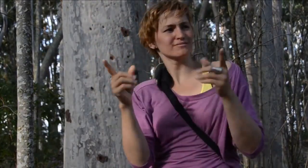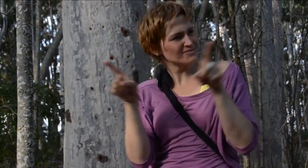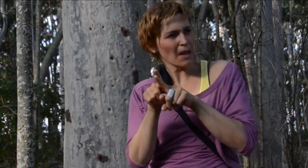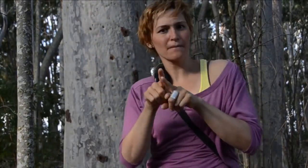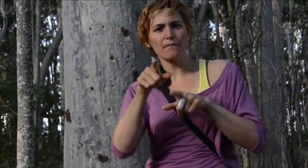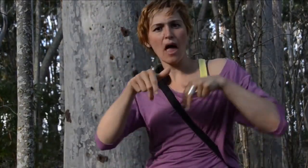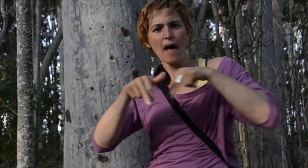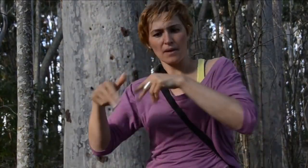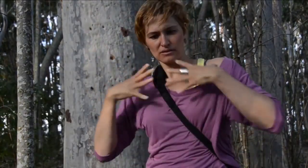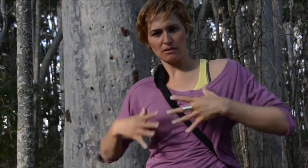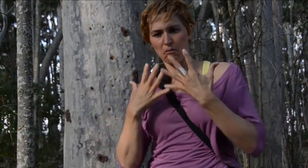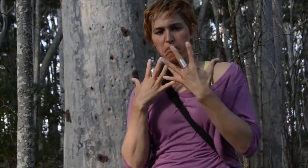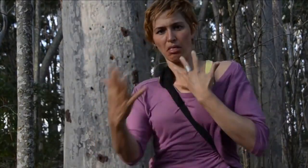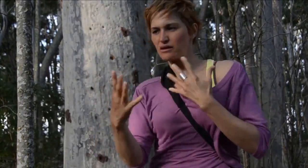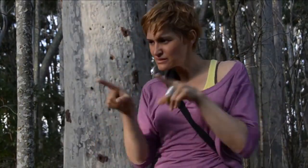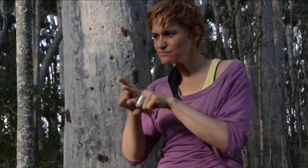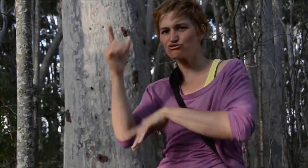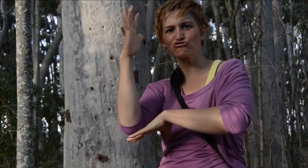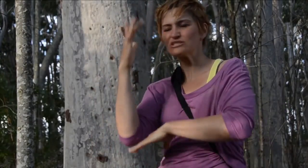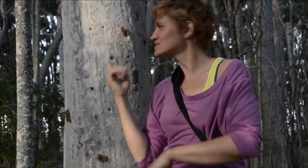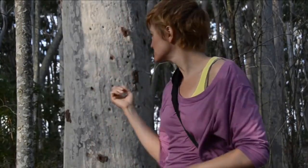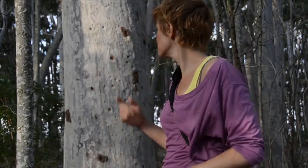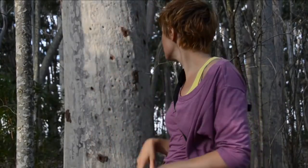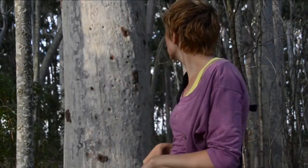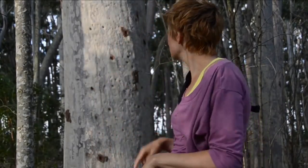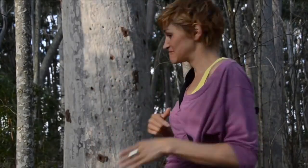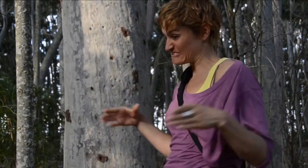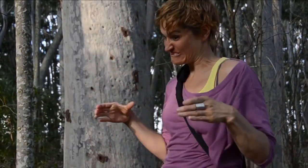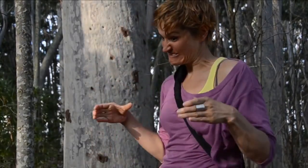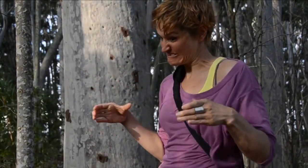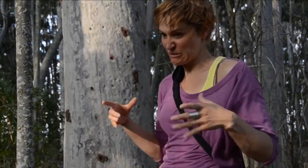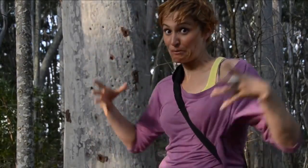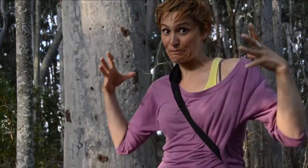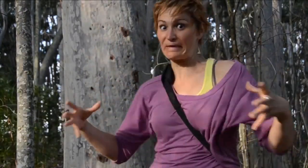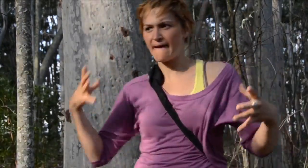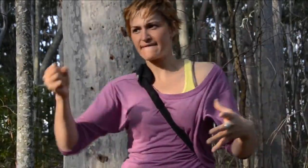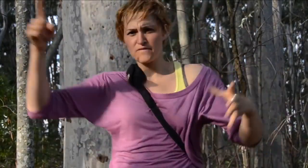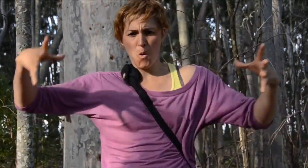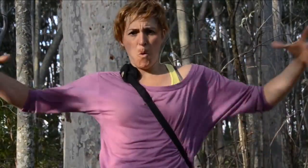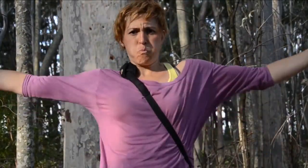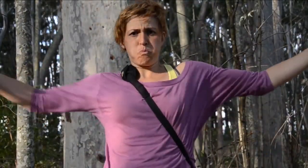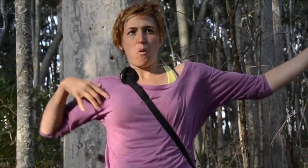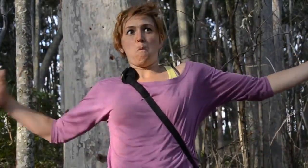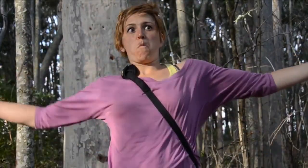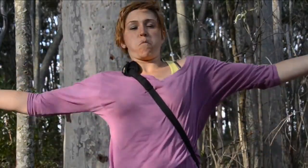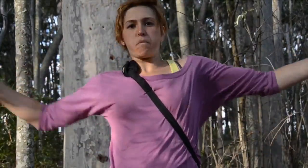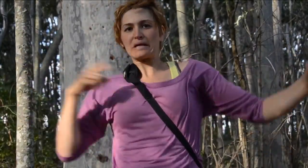The trees are of camouflaged colors just like animals’ furs are. There are wide trees I would love to wrap my arms around